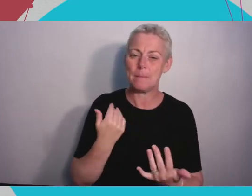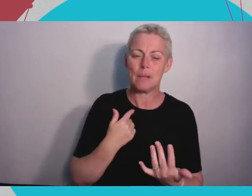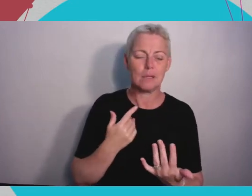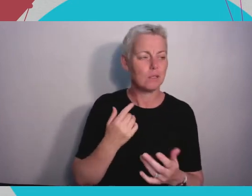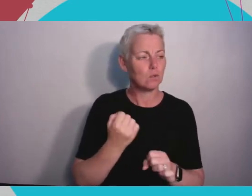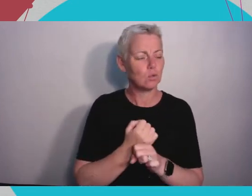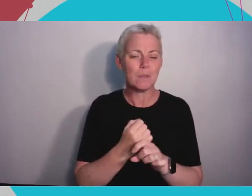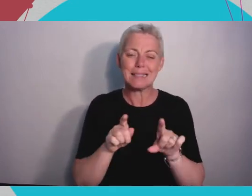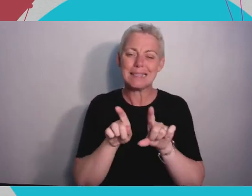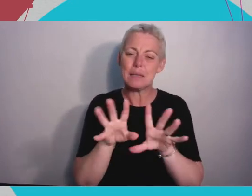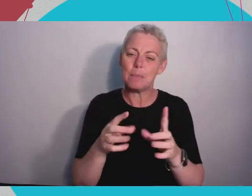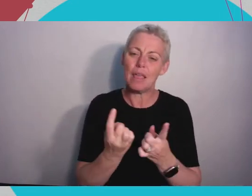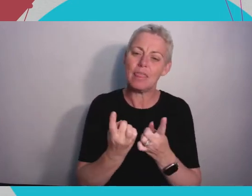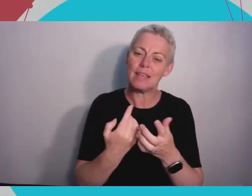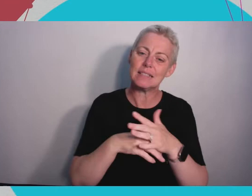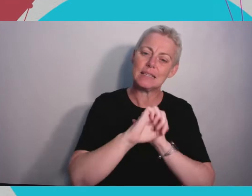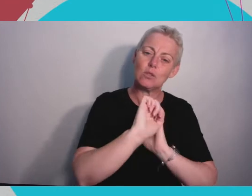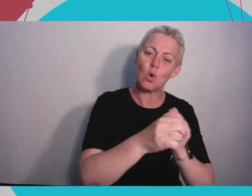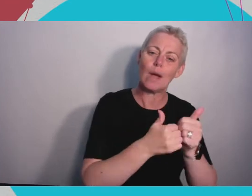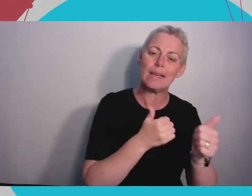and then that actually gives you something to talk about with the people that you mingle